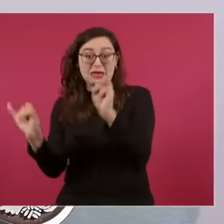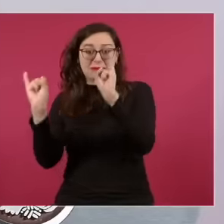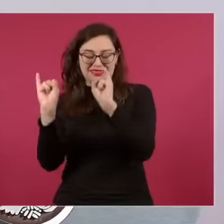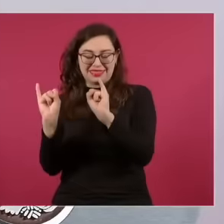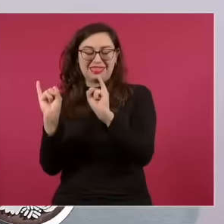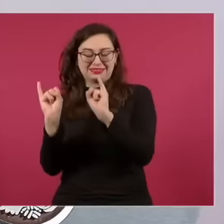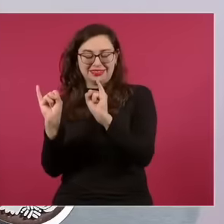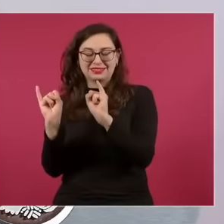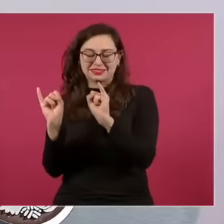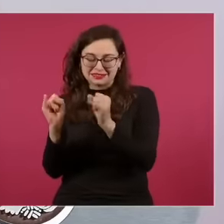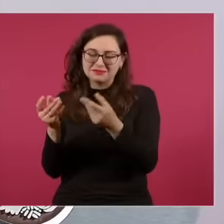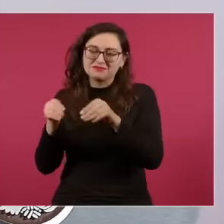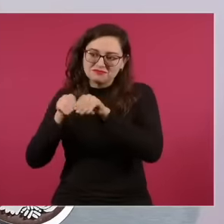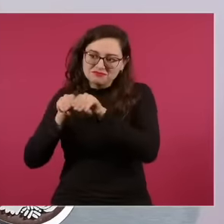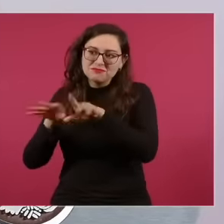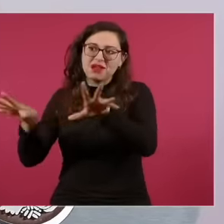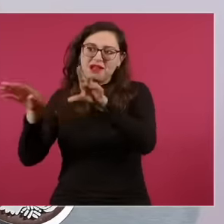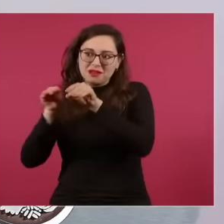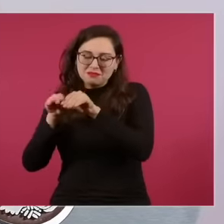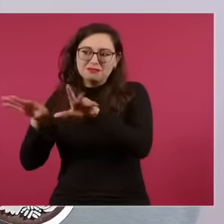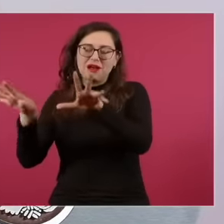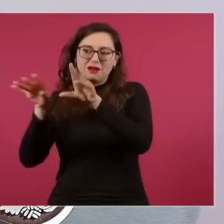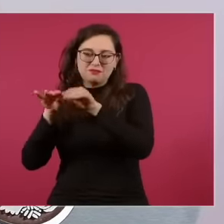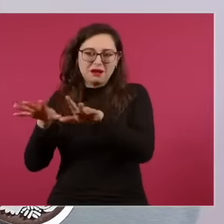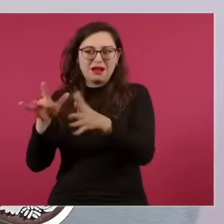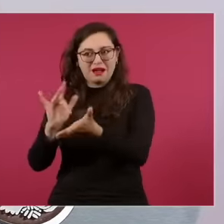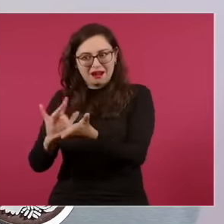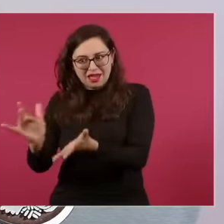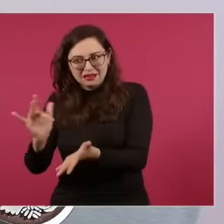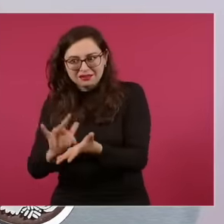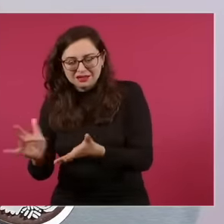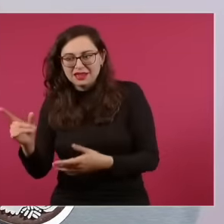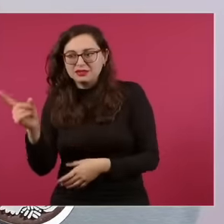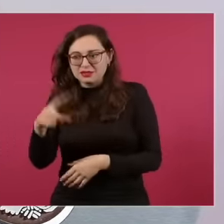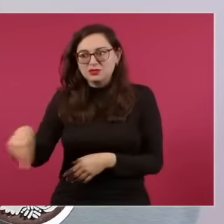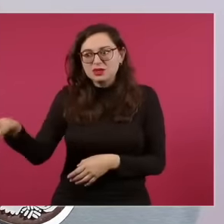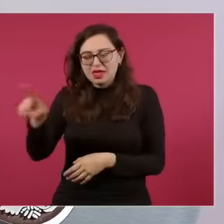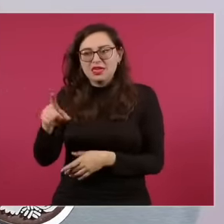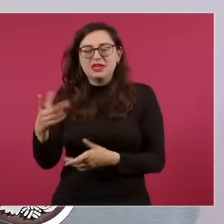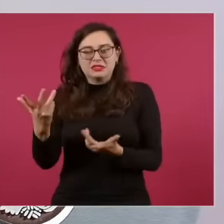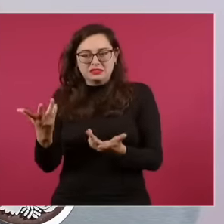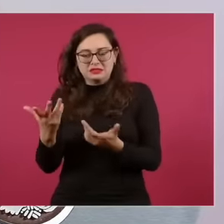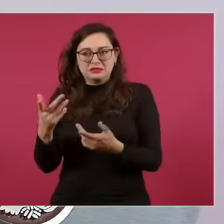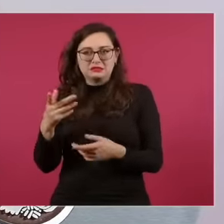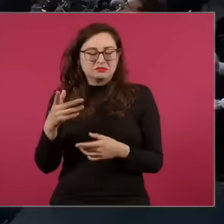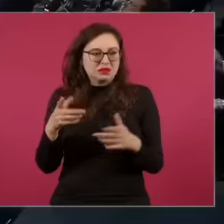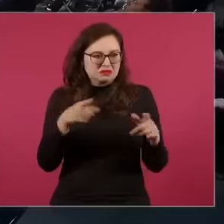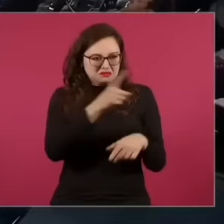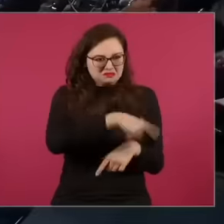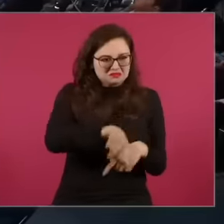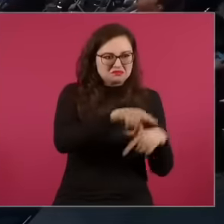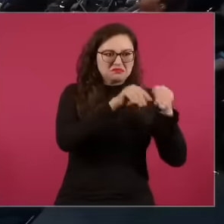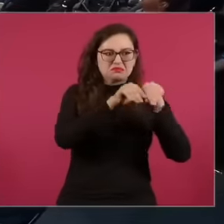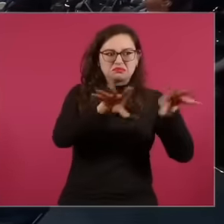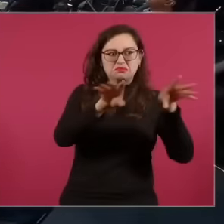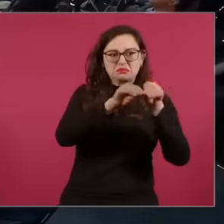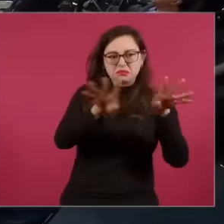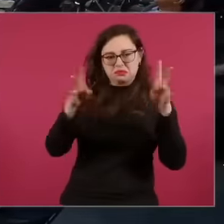to economic and political interests So these free citizens who inform themselves on the networks are